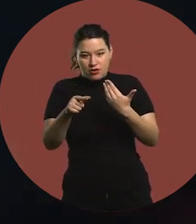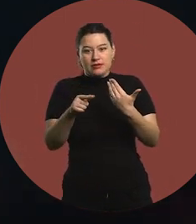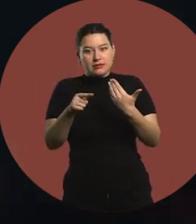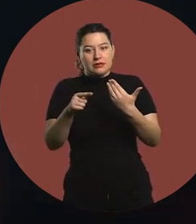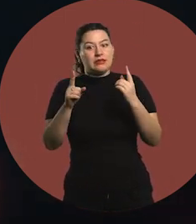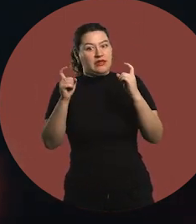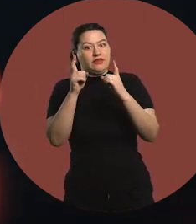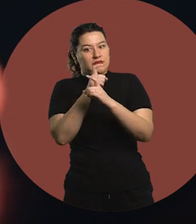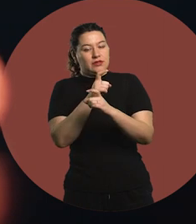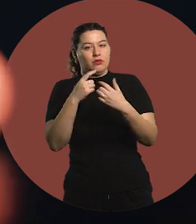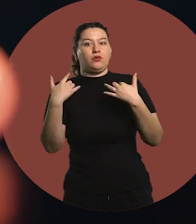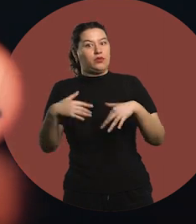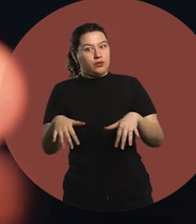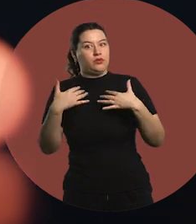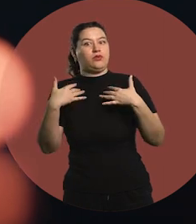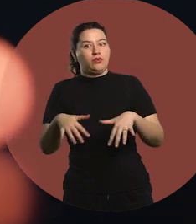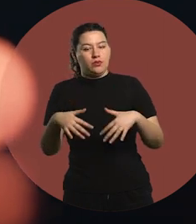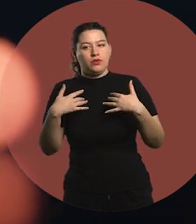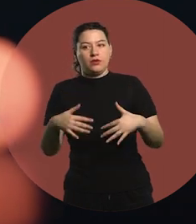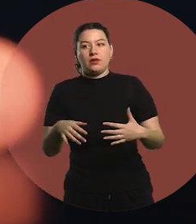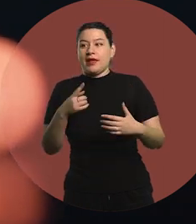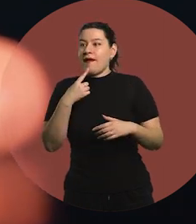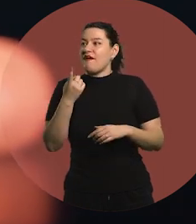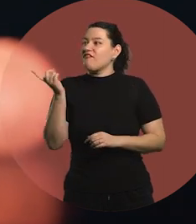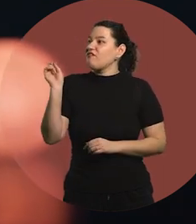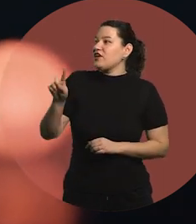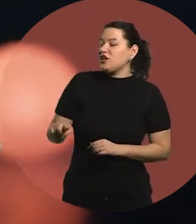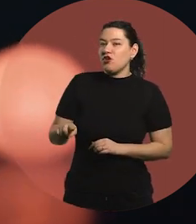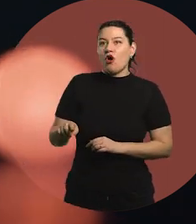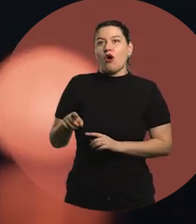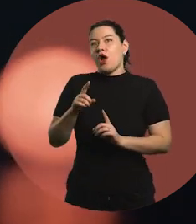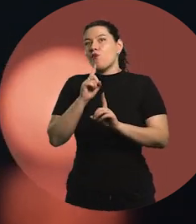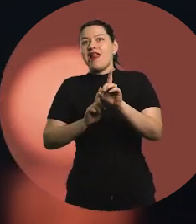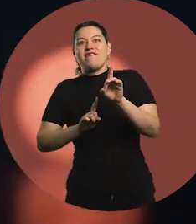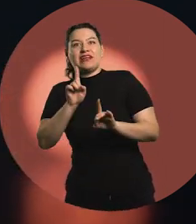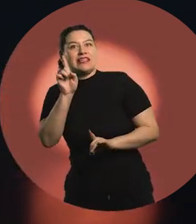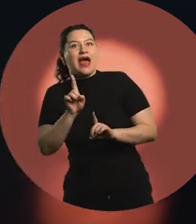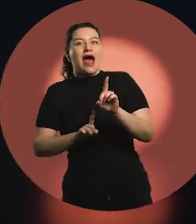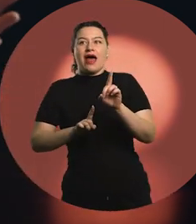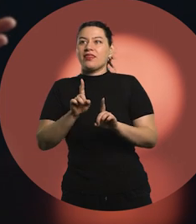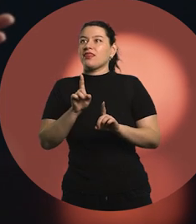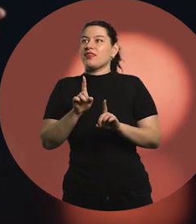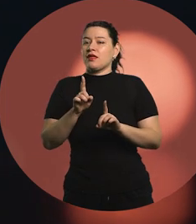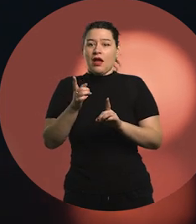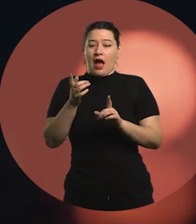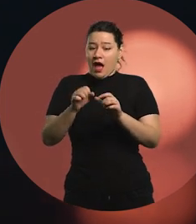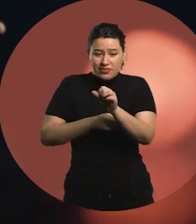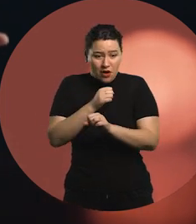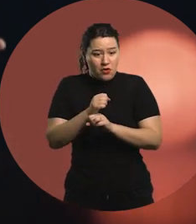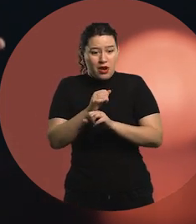it's quite a method actually, born in a university, that talks about difficult conversations.